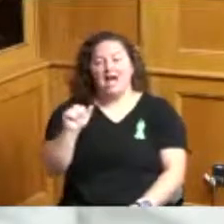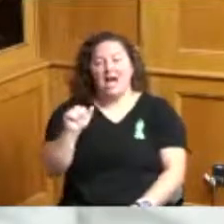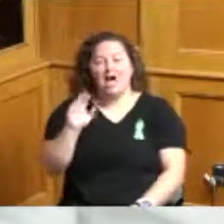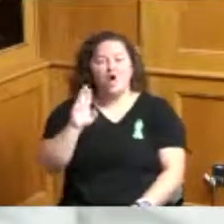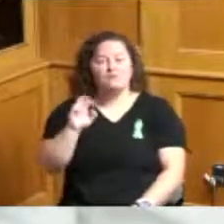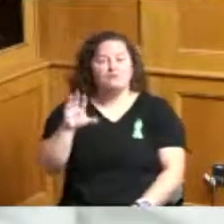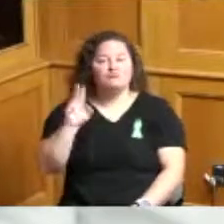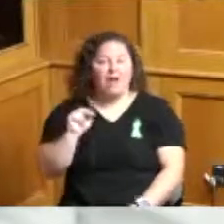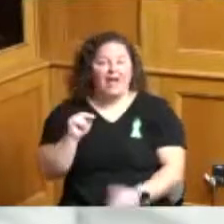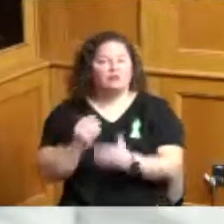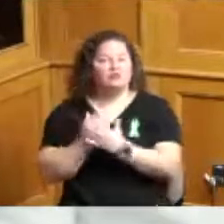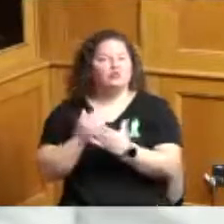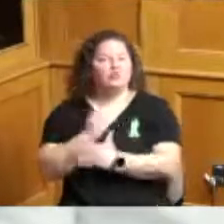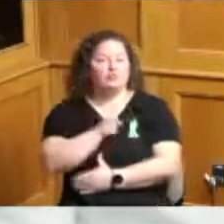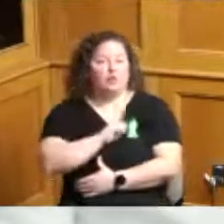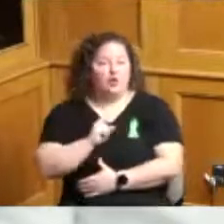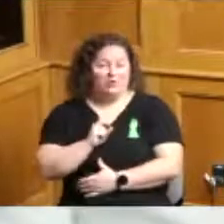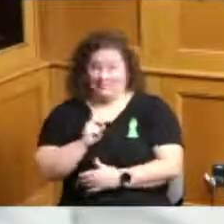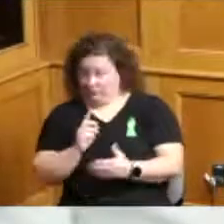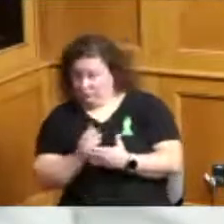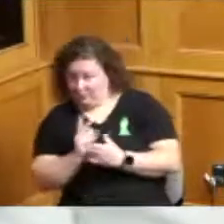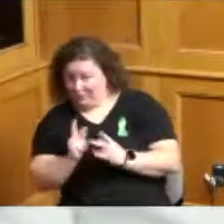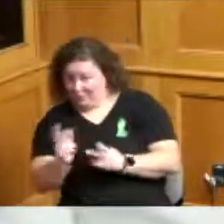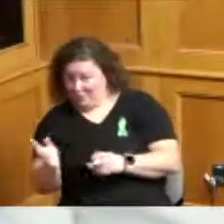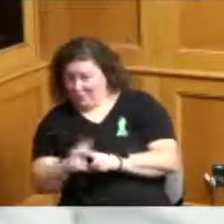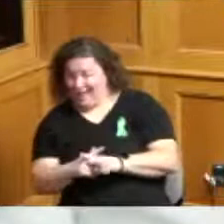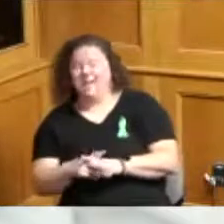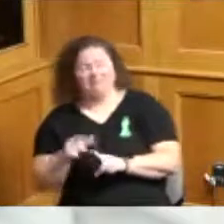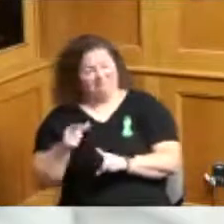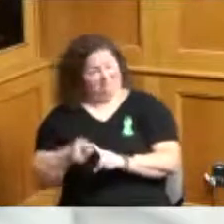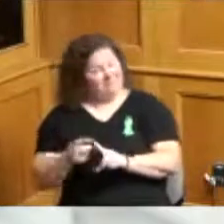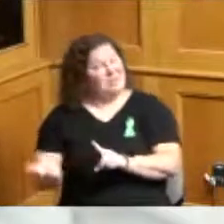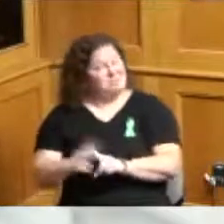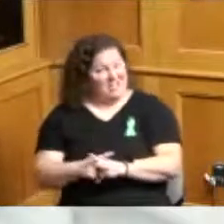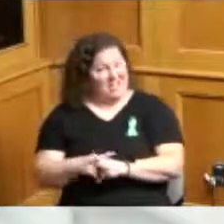new people to apply for the Board and she was when it applied and she's the new person that's